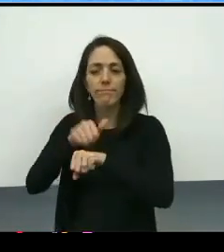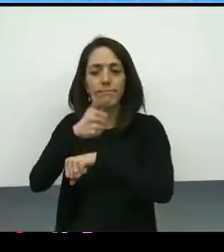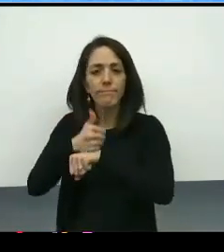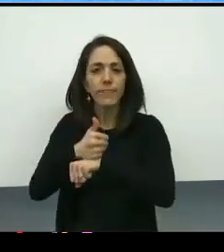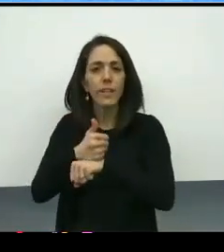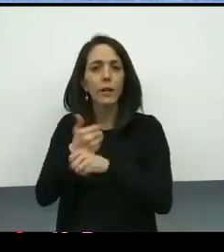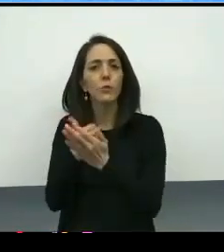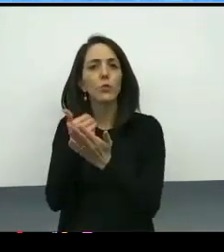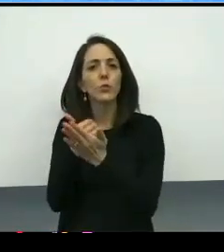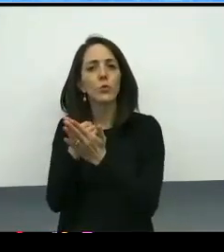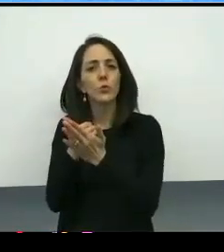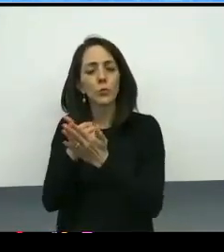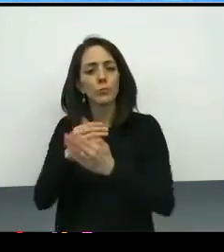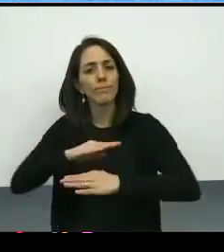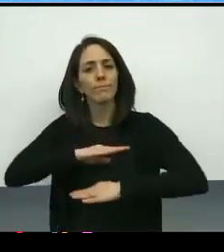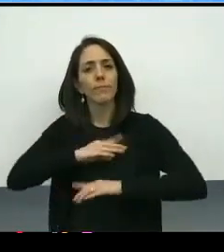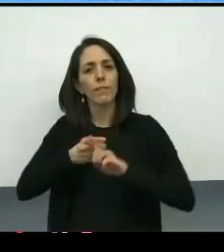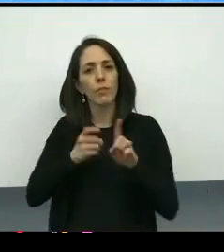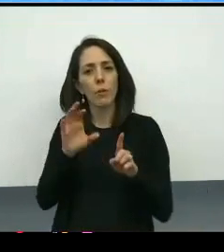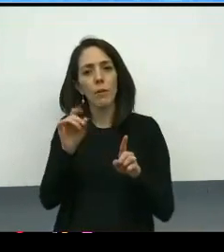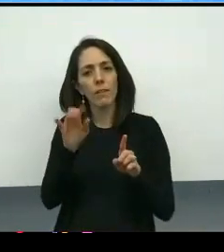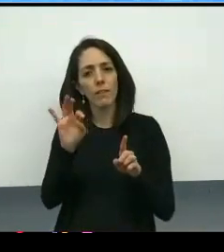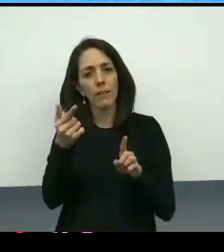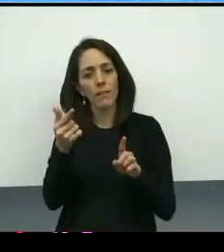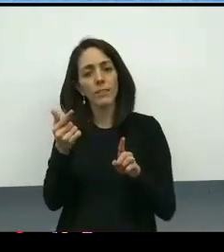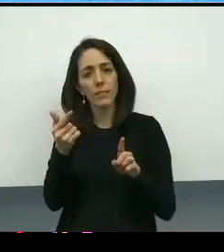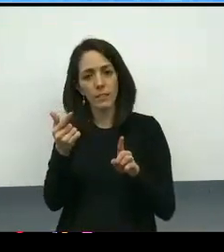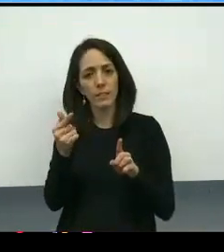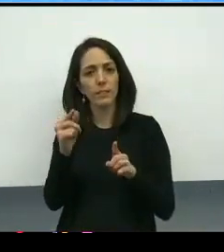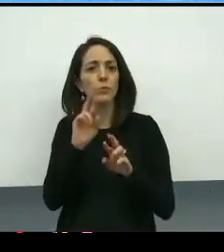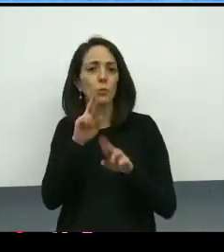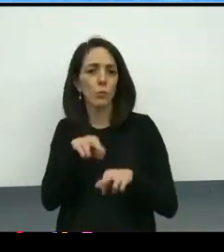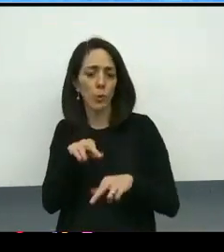And we then meet, go through the recommendations,